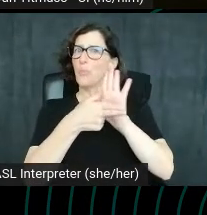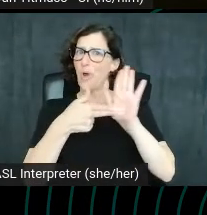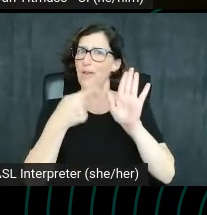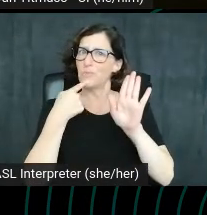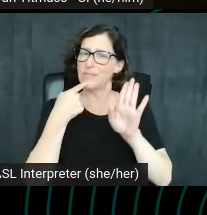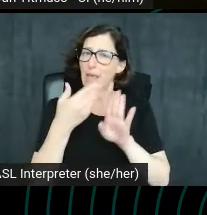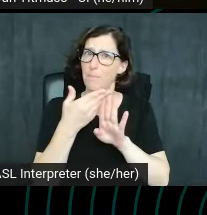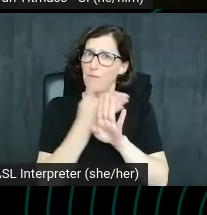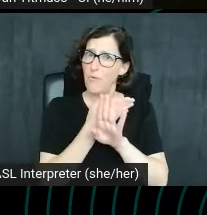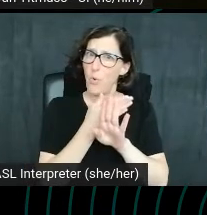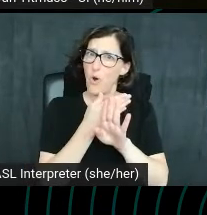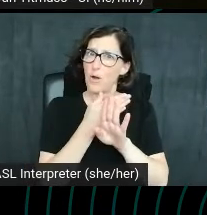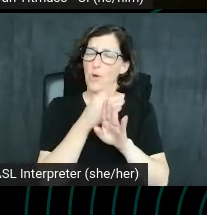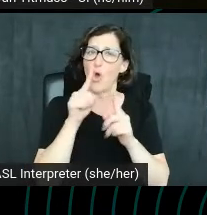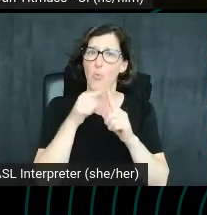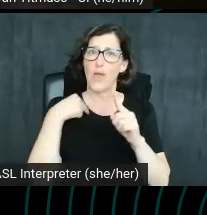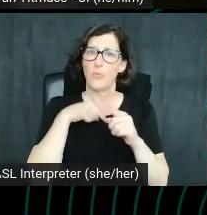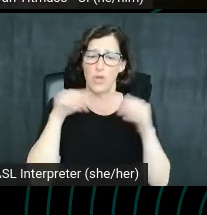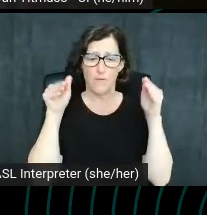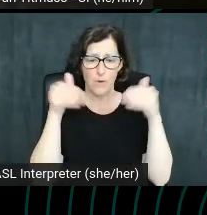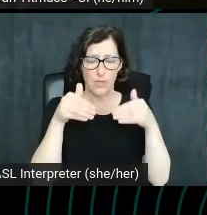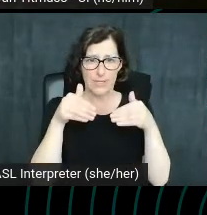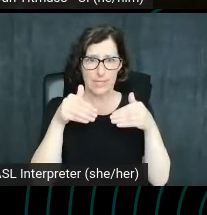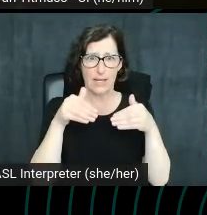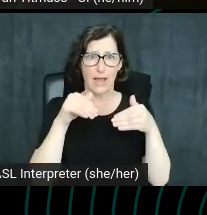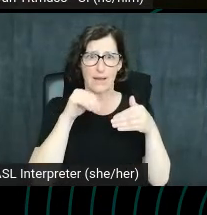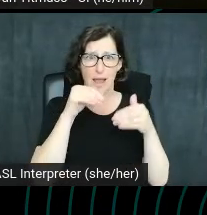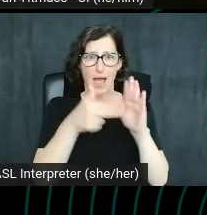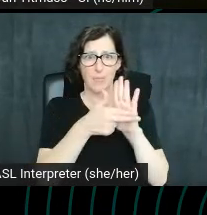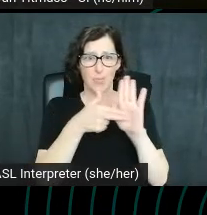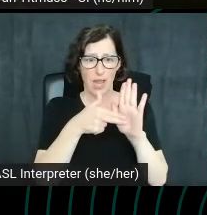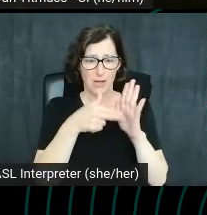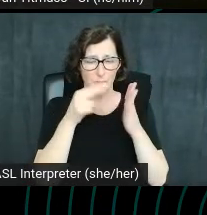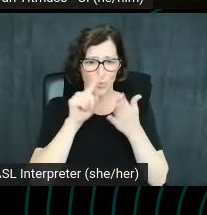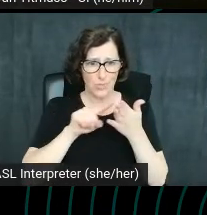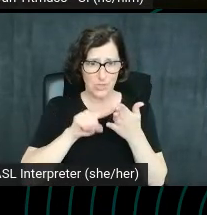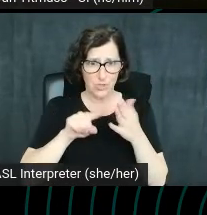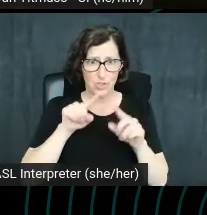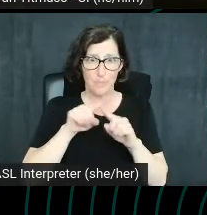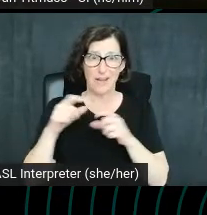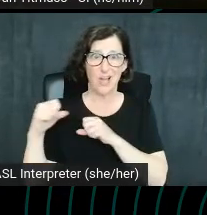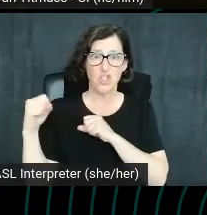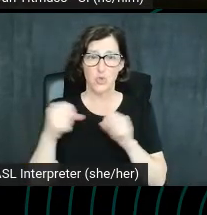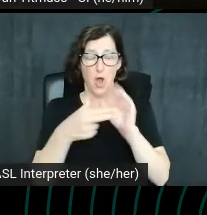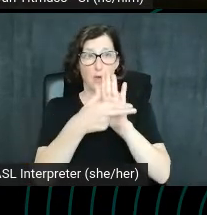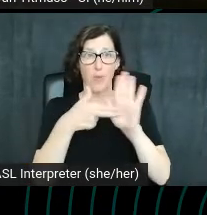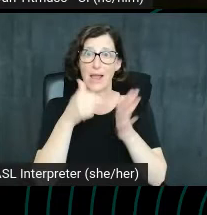Now, while we are focusing on non branded search, a strong brand can help your organization stand out on the SERP.